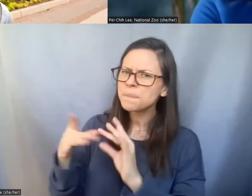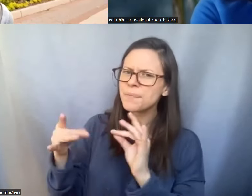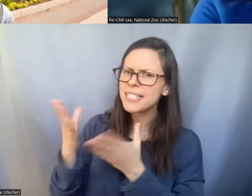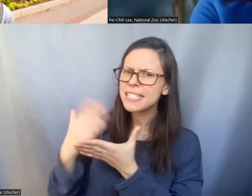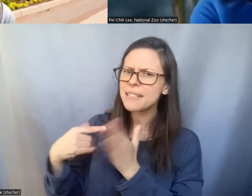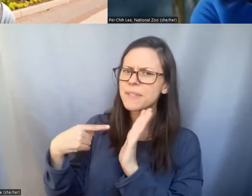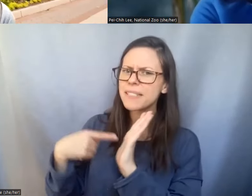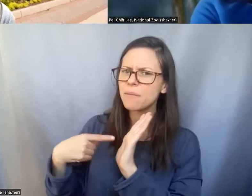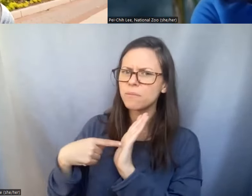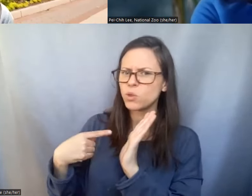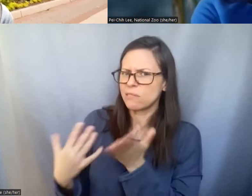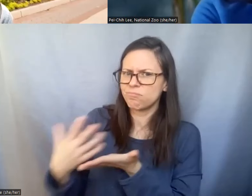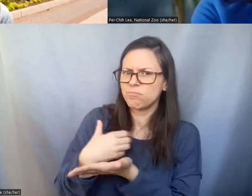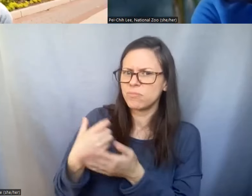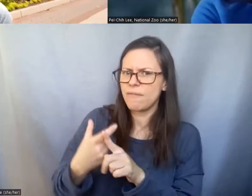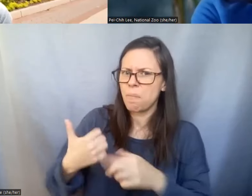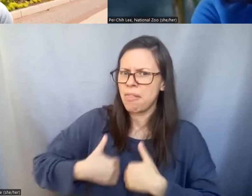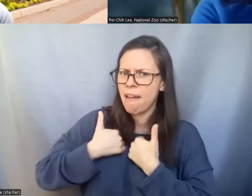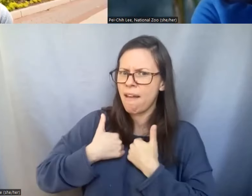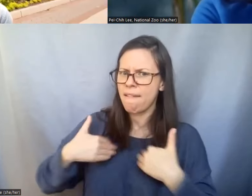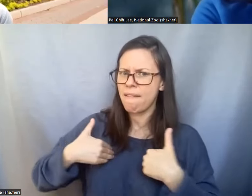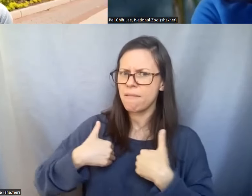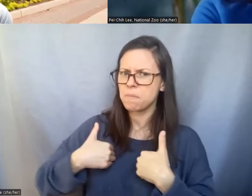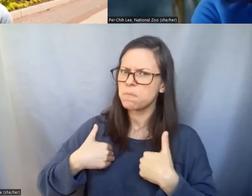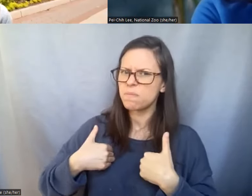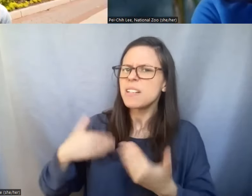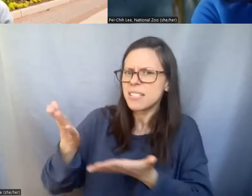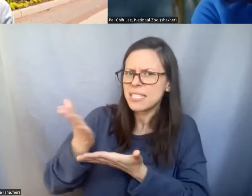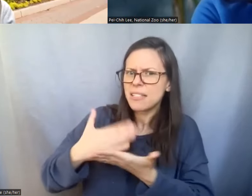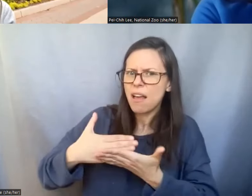just collect from living animals. I know some of our animals at the zoo are actually trained to